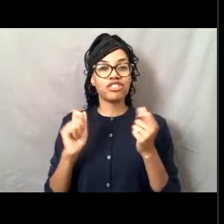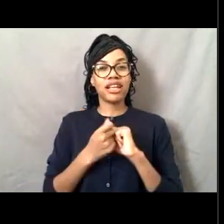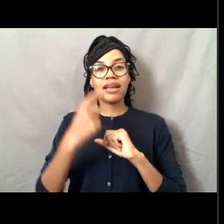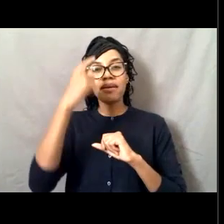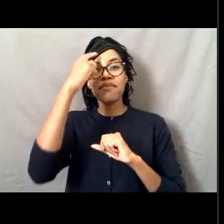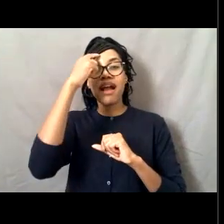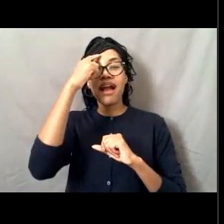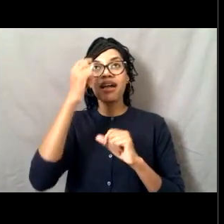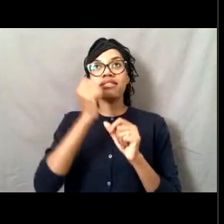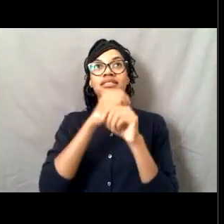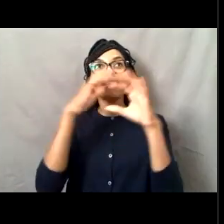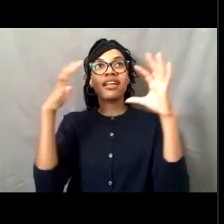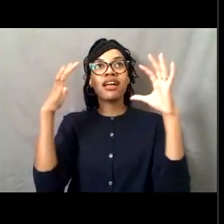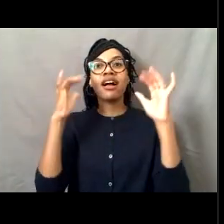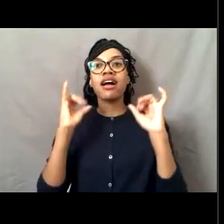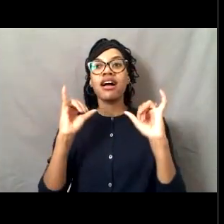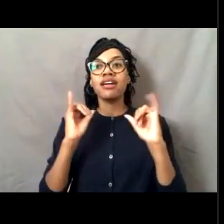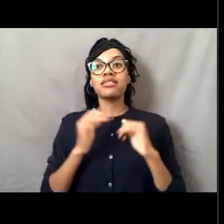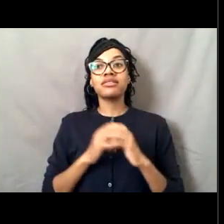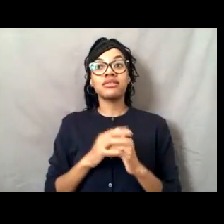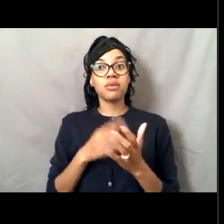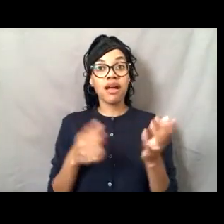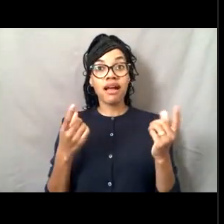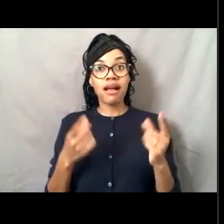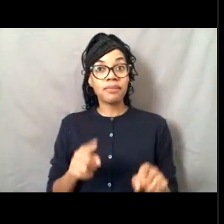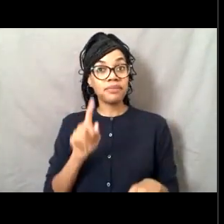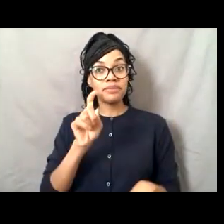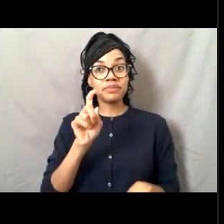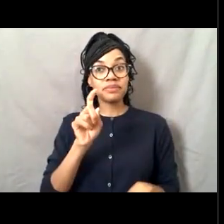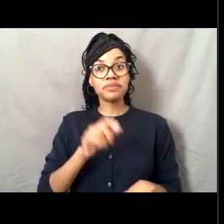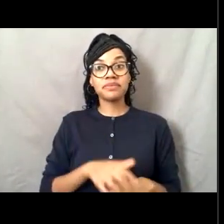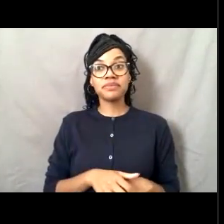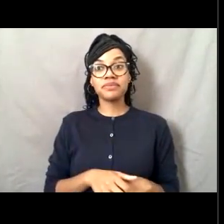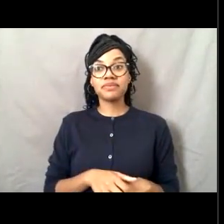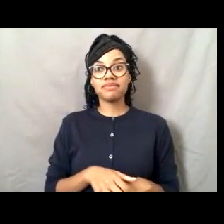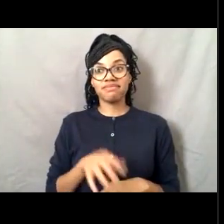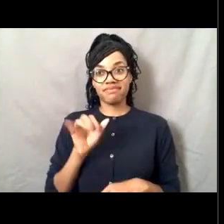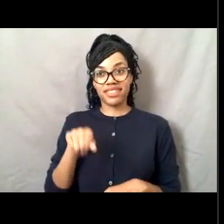what happened was this.